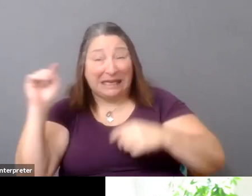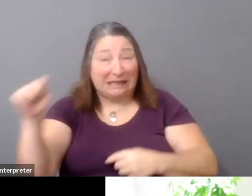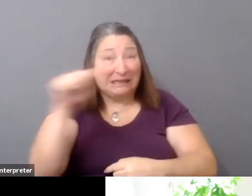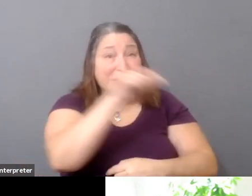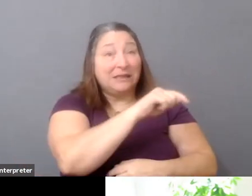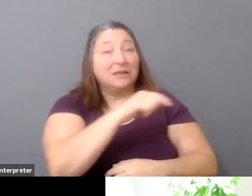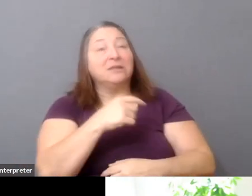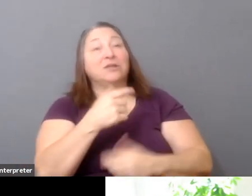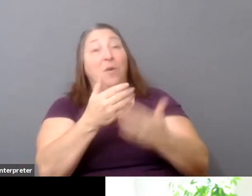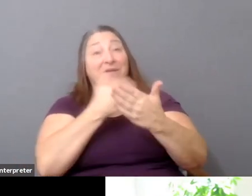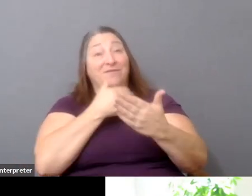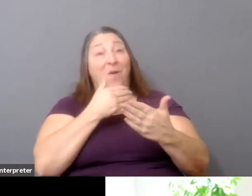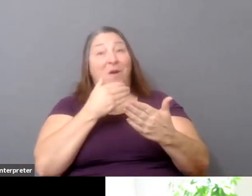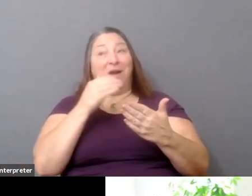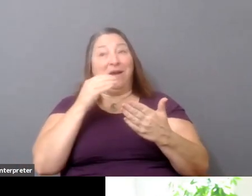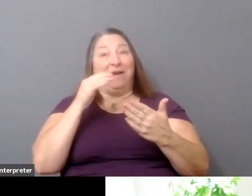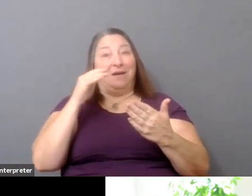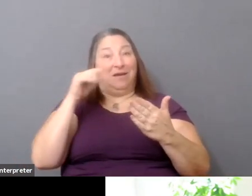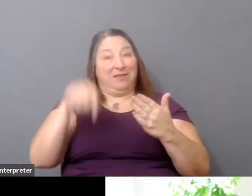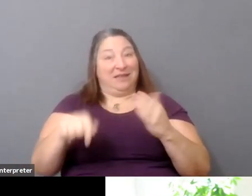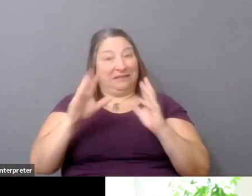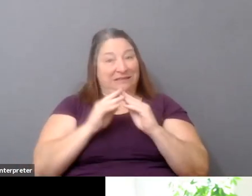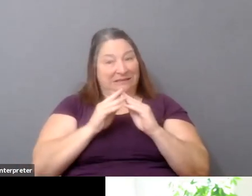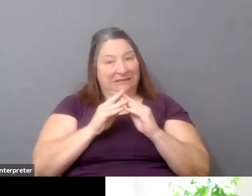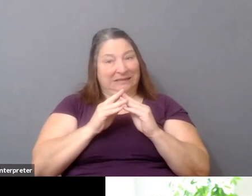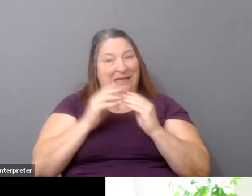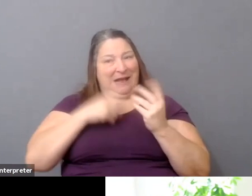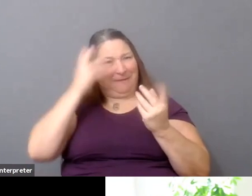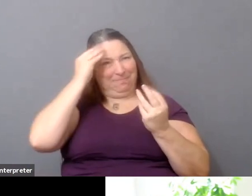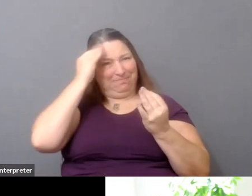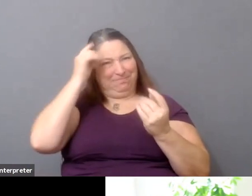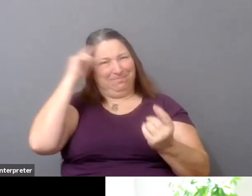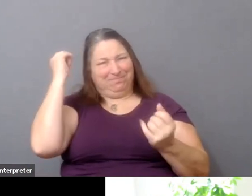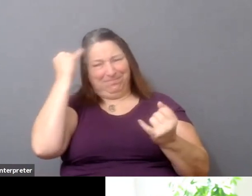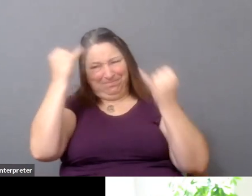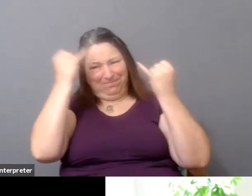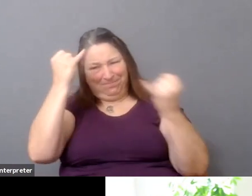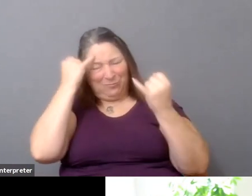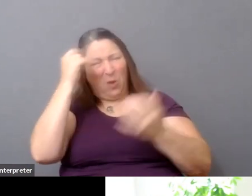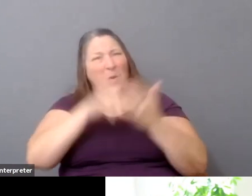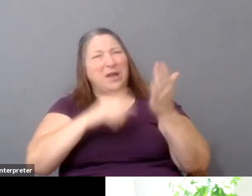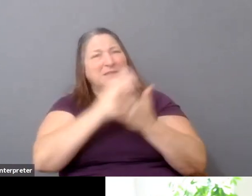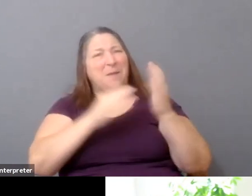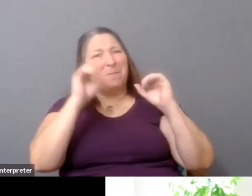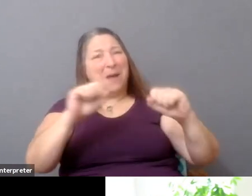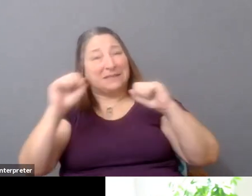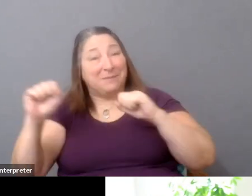before this conversation about what are possibilities that we haven't explored yet in distribution.